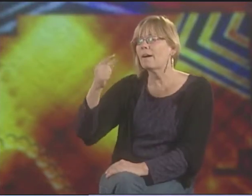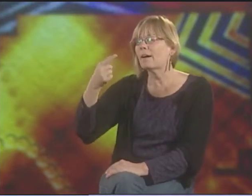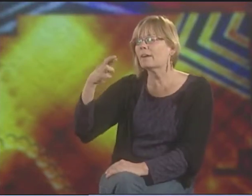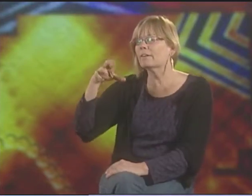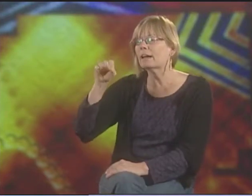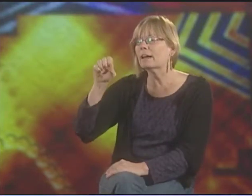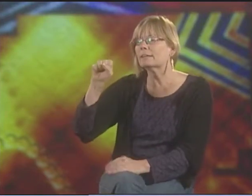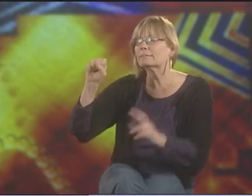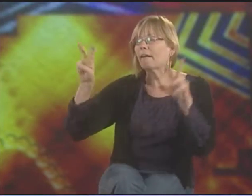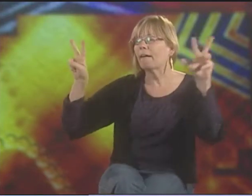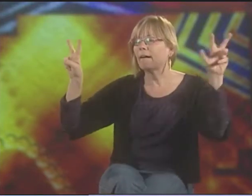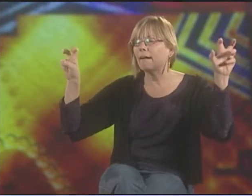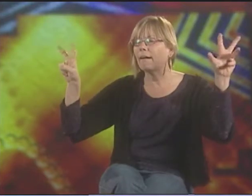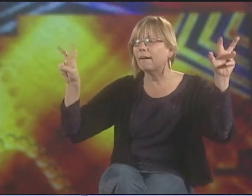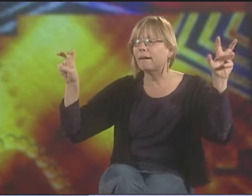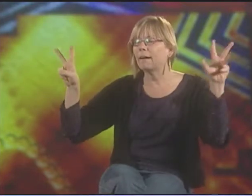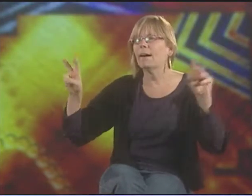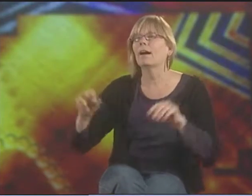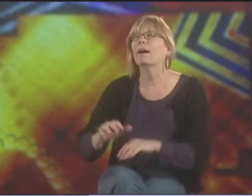BUT IT'S ABOUT PROGRESS, YOU COULD SAY.